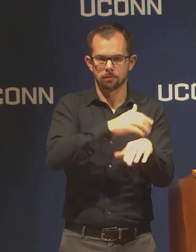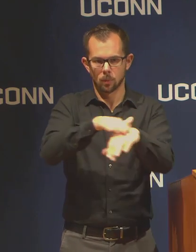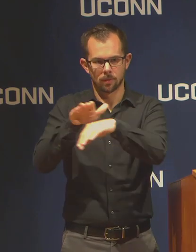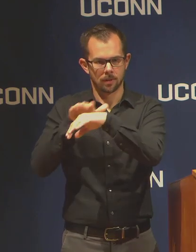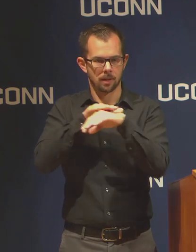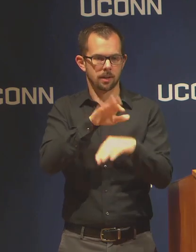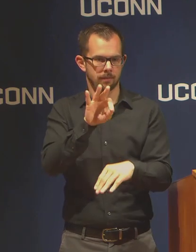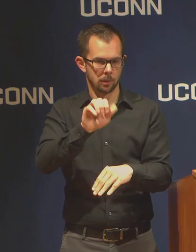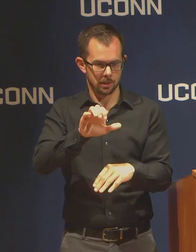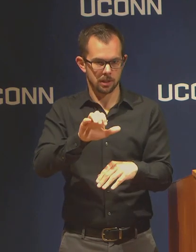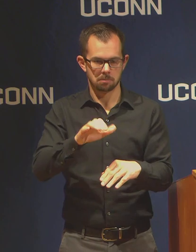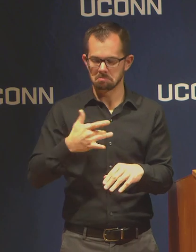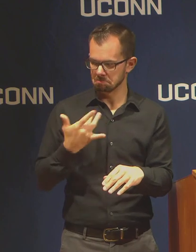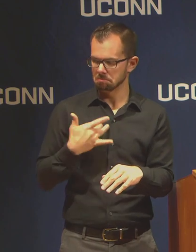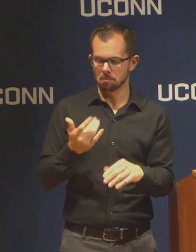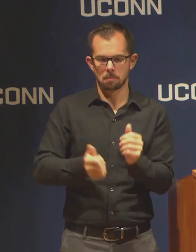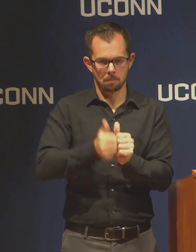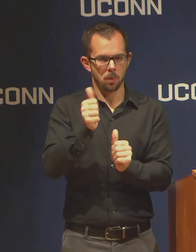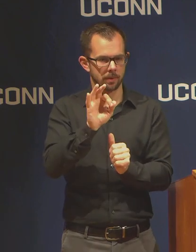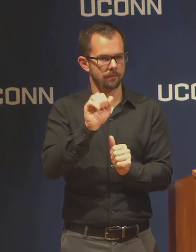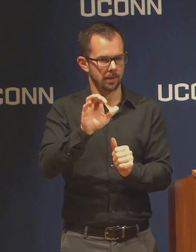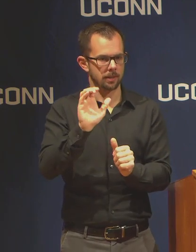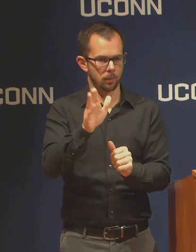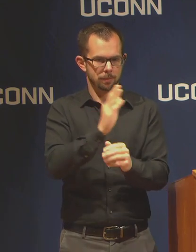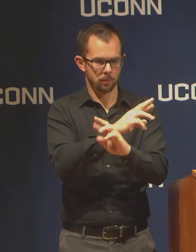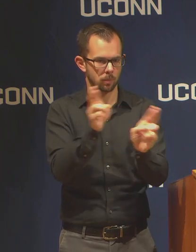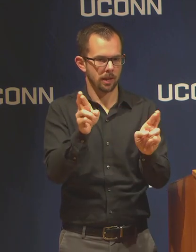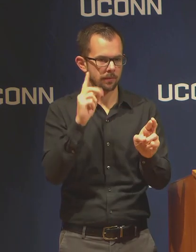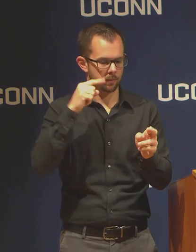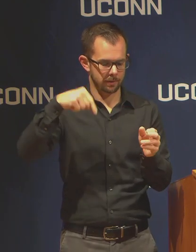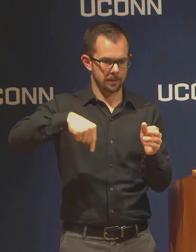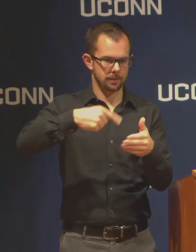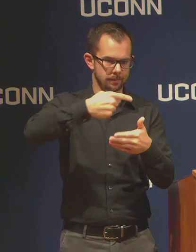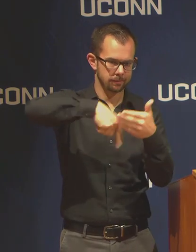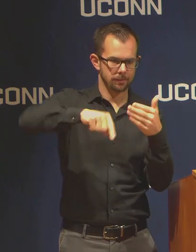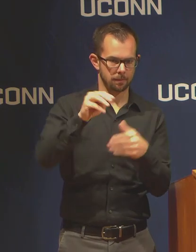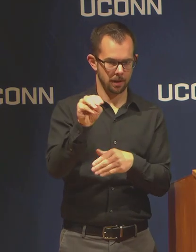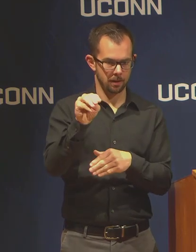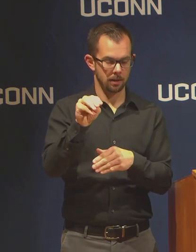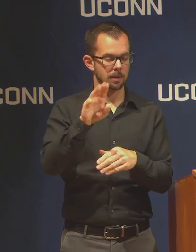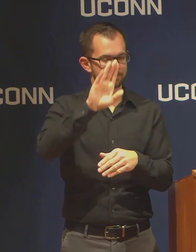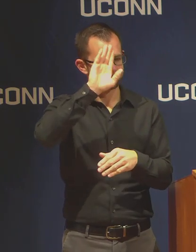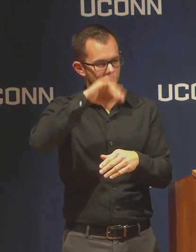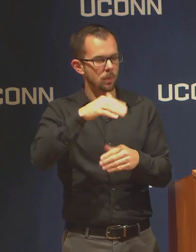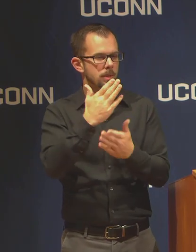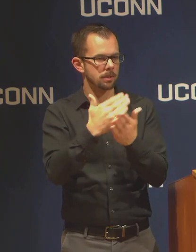If faculty are not ready, and we understand that some faculty have specific circumstances that perhaps